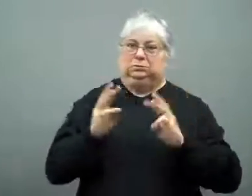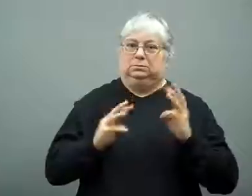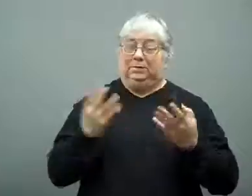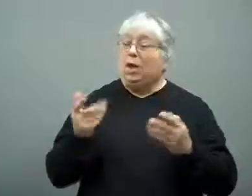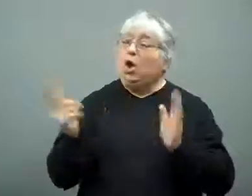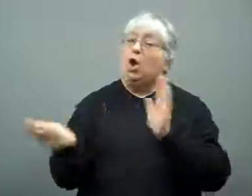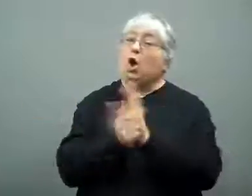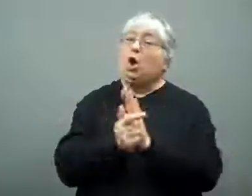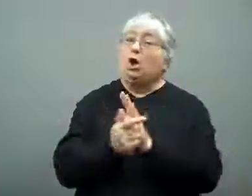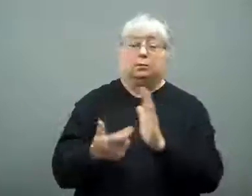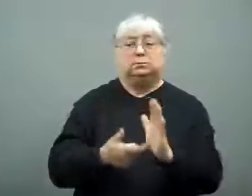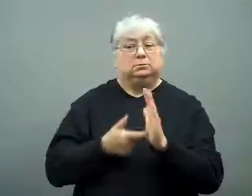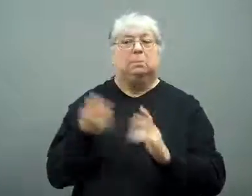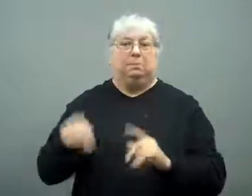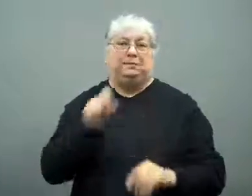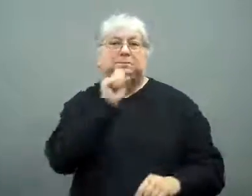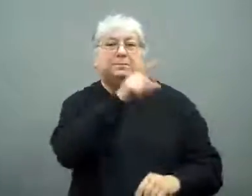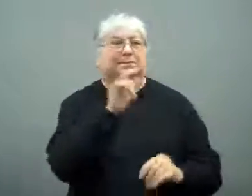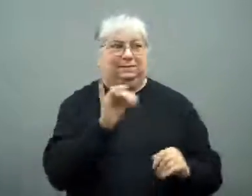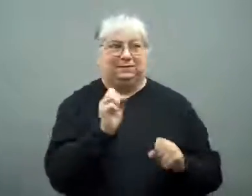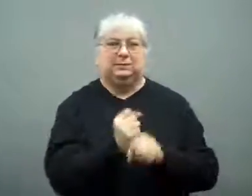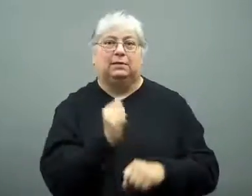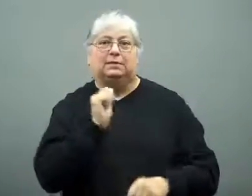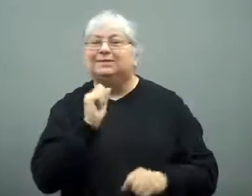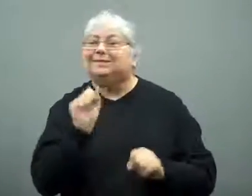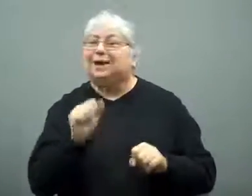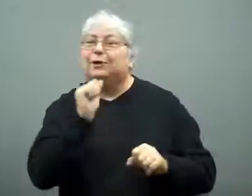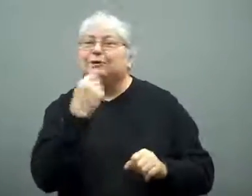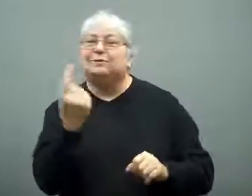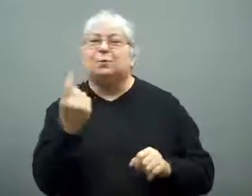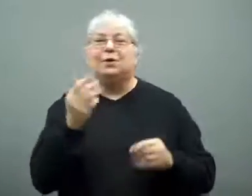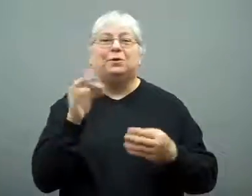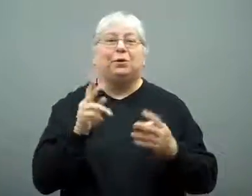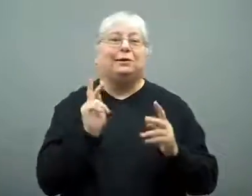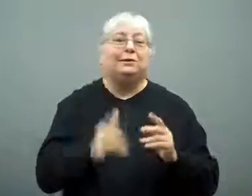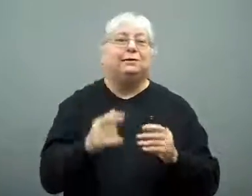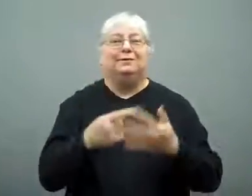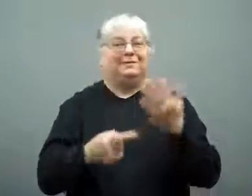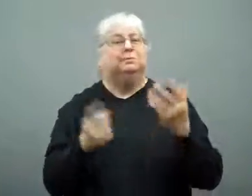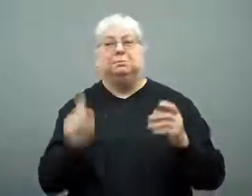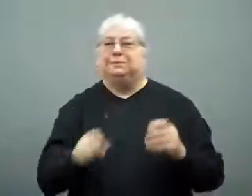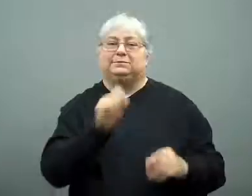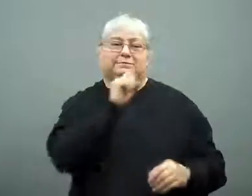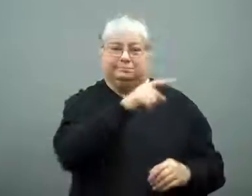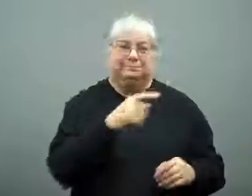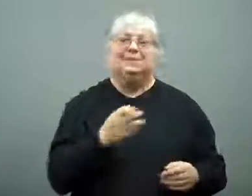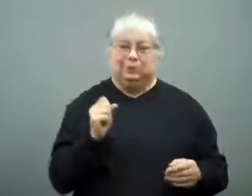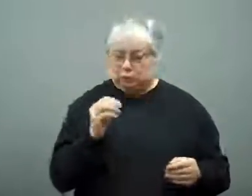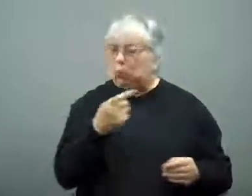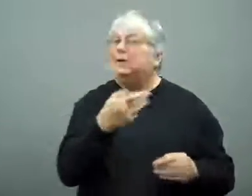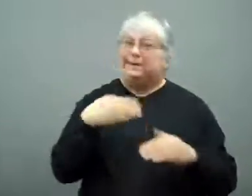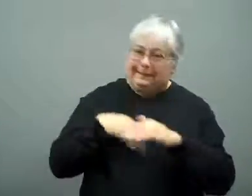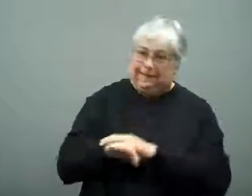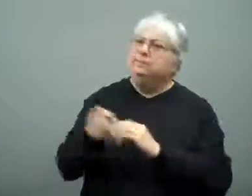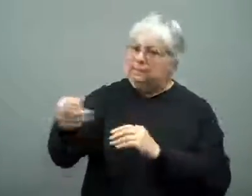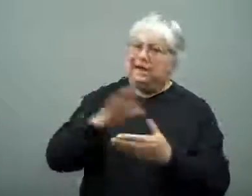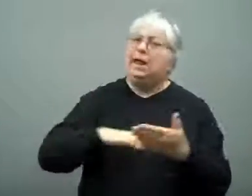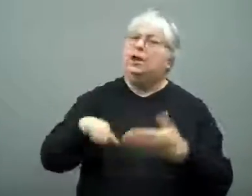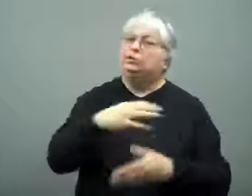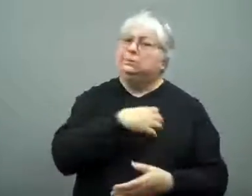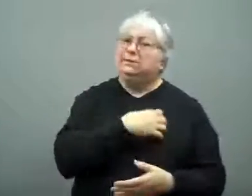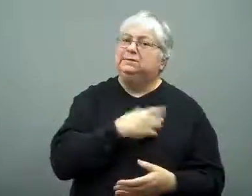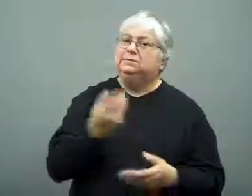By law, she was required to report it if there was a danger to anyone.